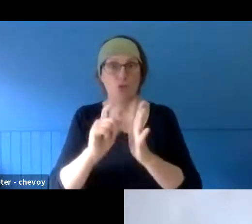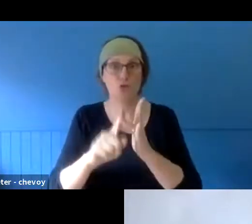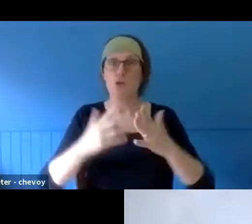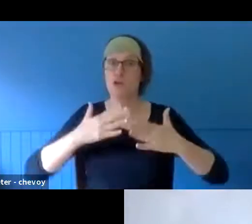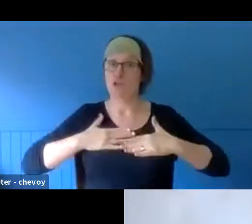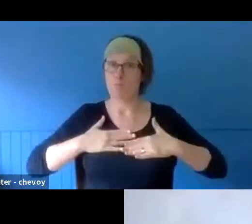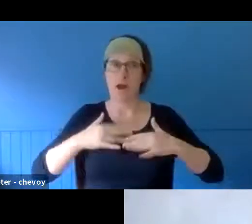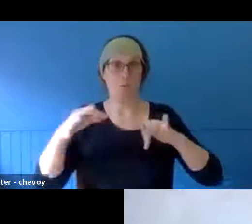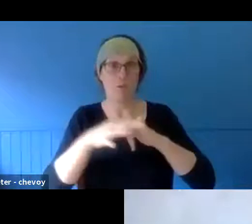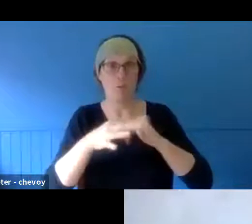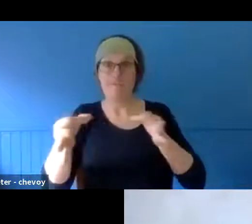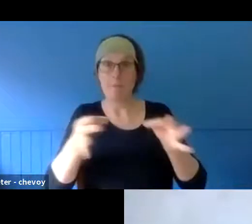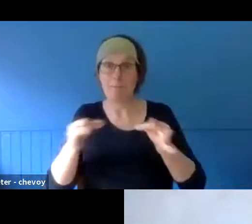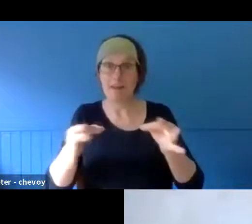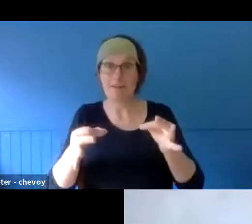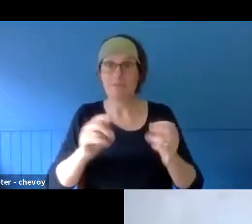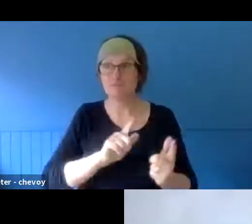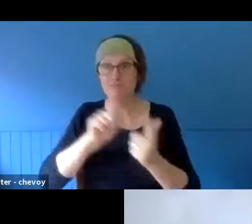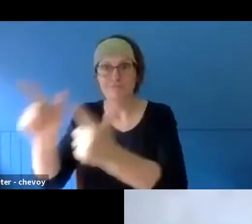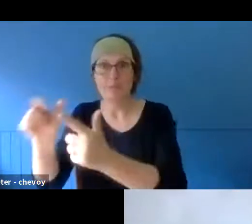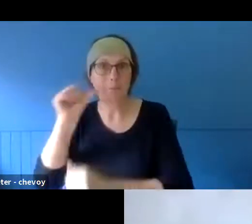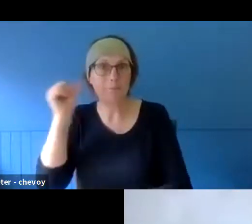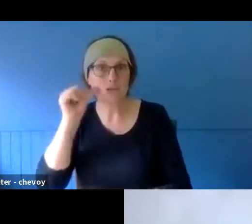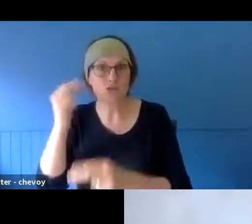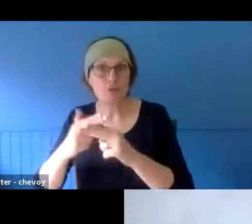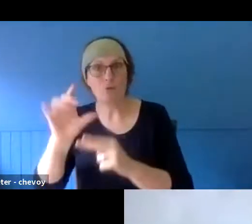10-15 minutes and, as I said to my wife, "We go back and see if the